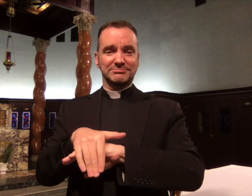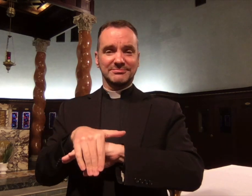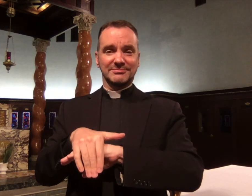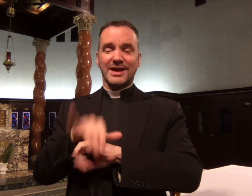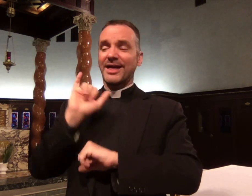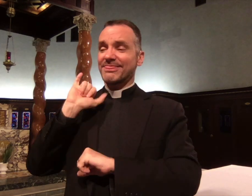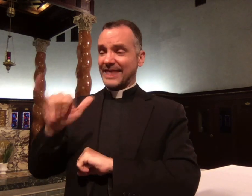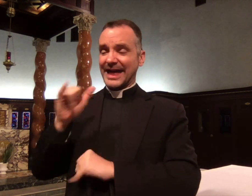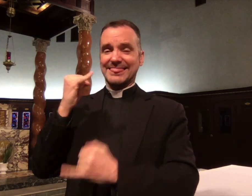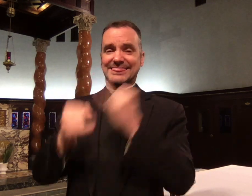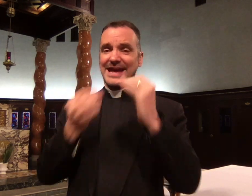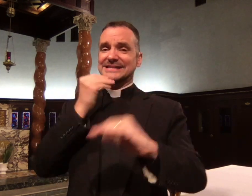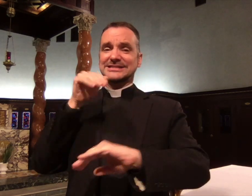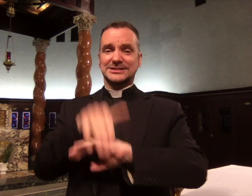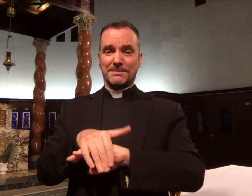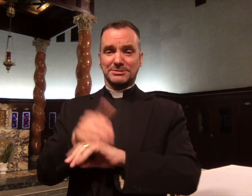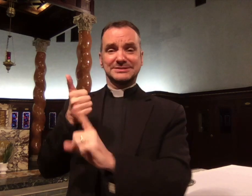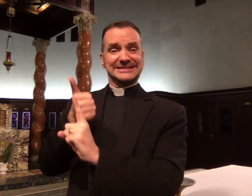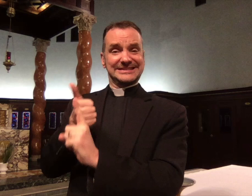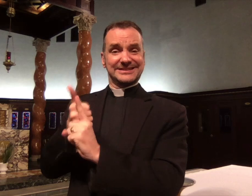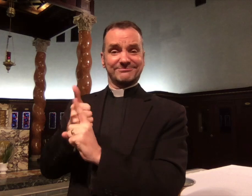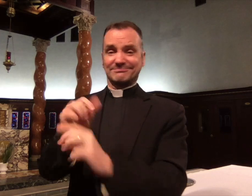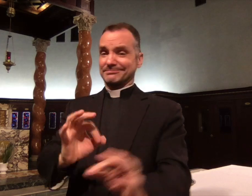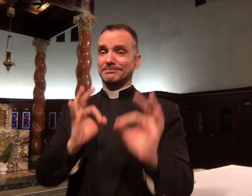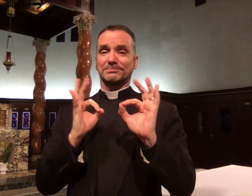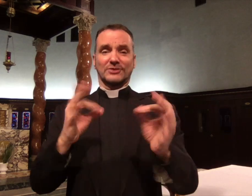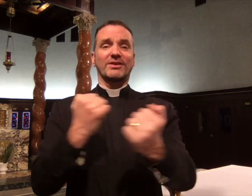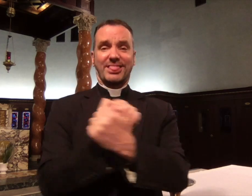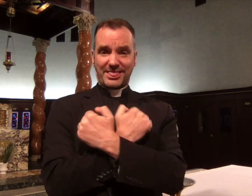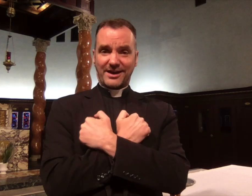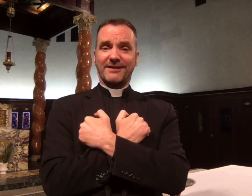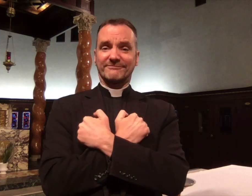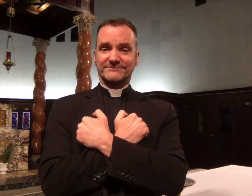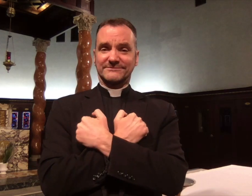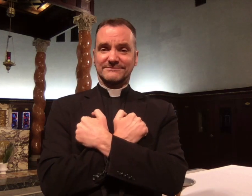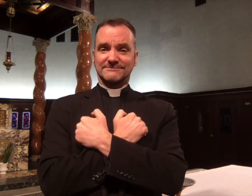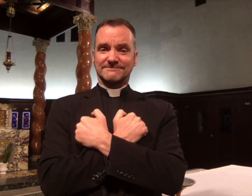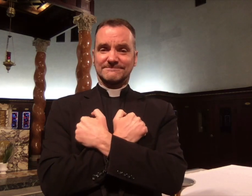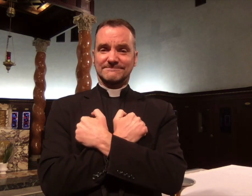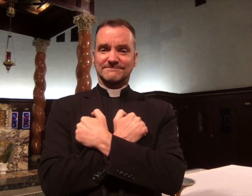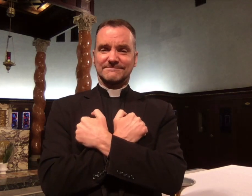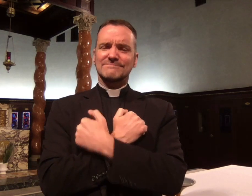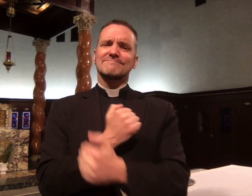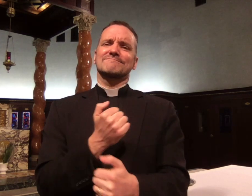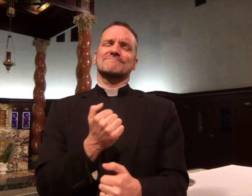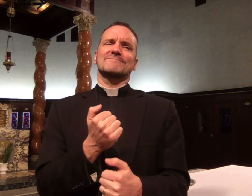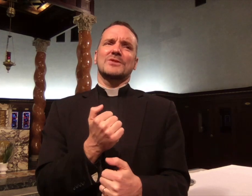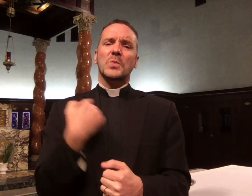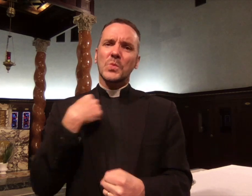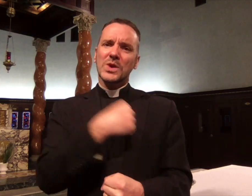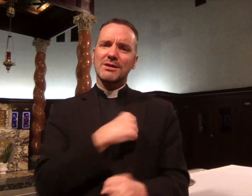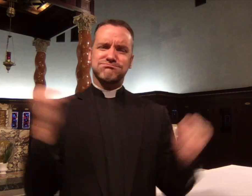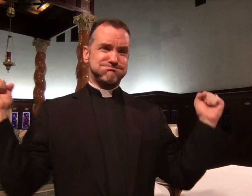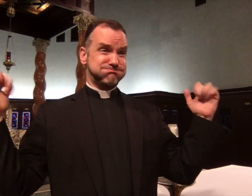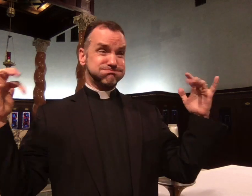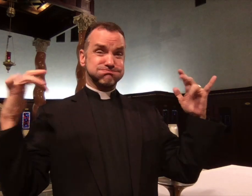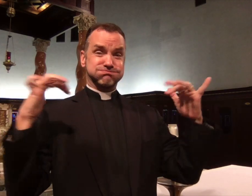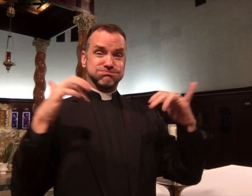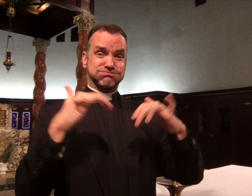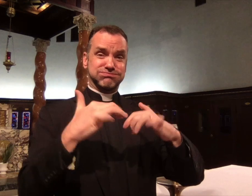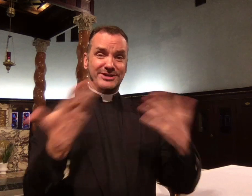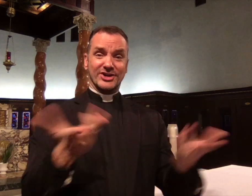perfect love and we see it very clearly at the Last Supper.